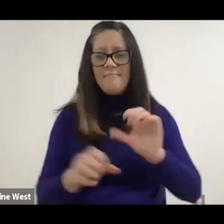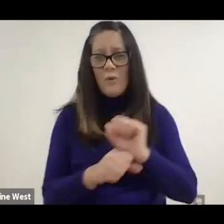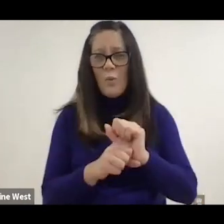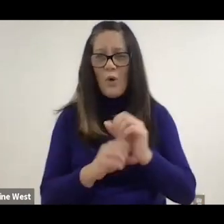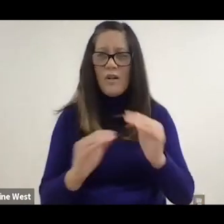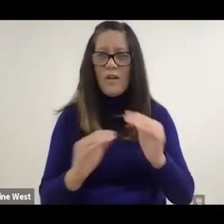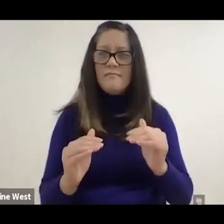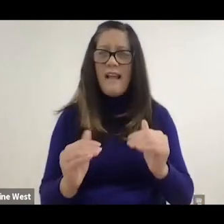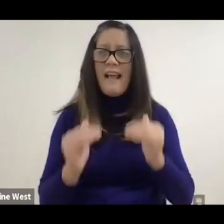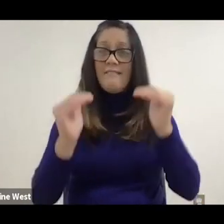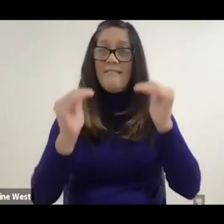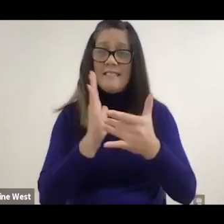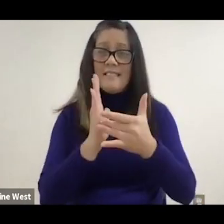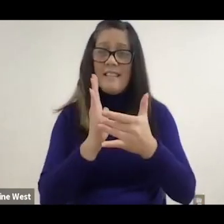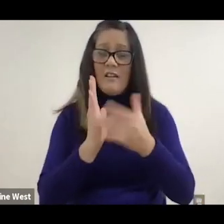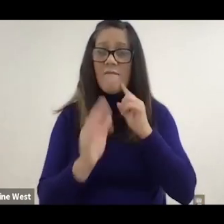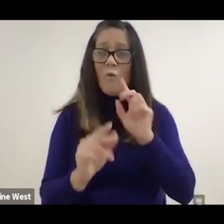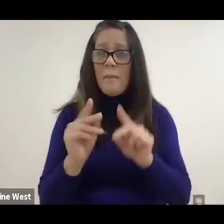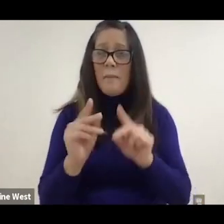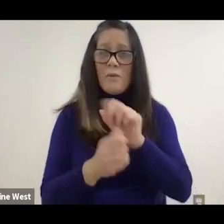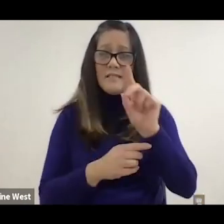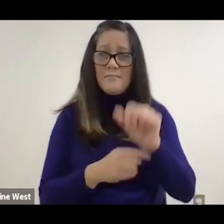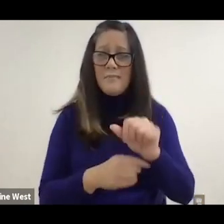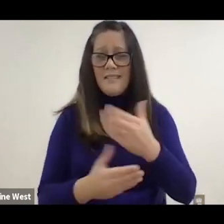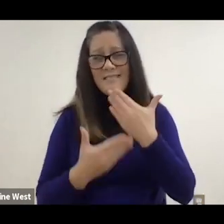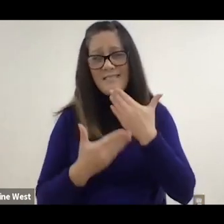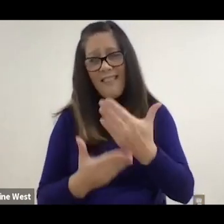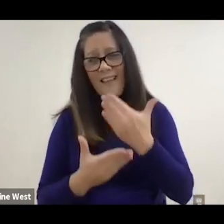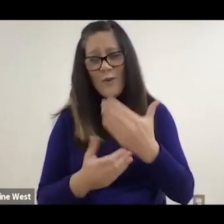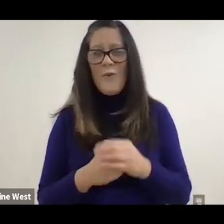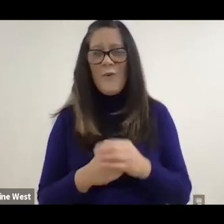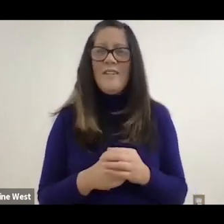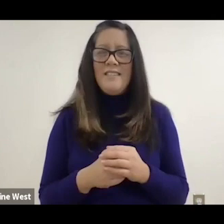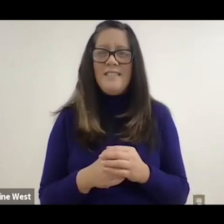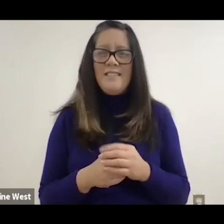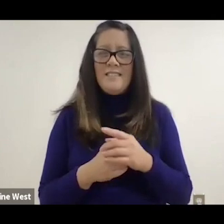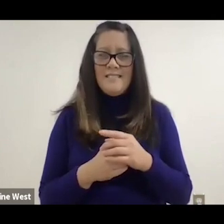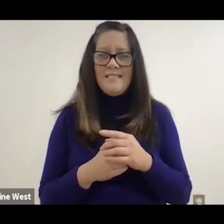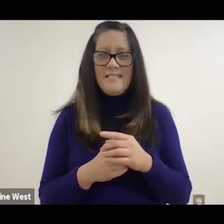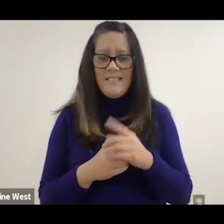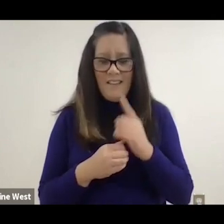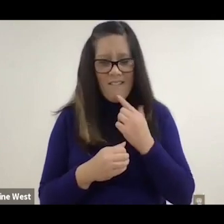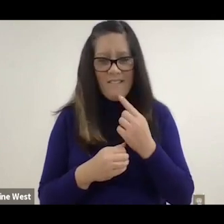he technologies for people with disabilities. Thank you Doctor Cooper for sharing your time with us.